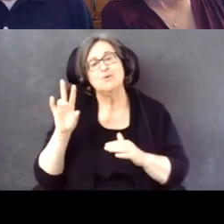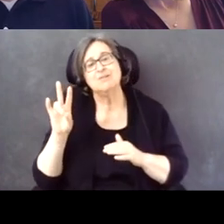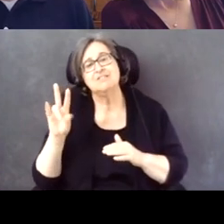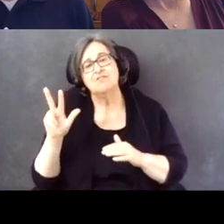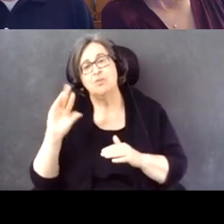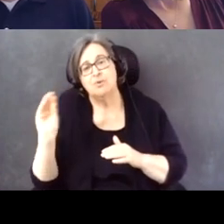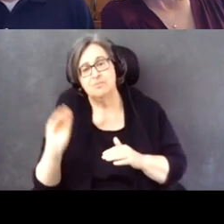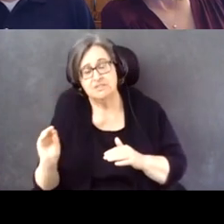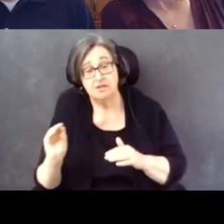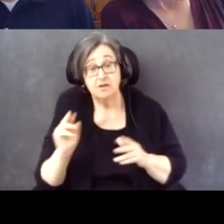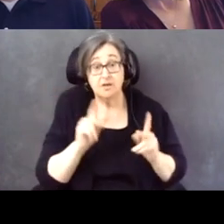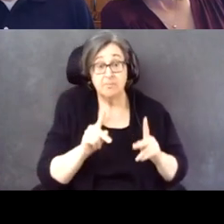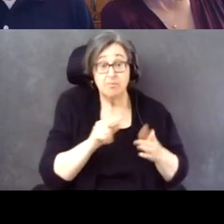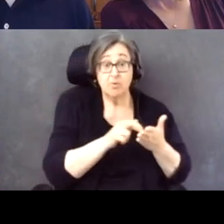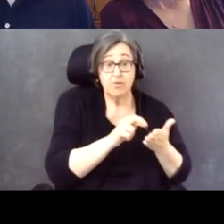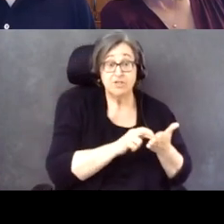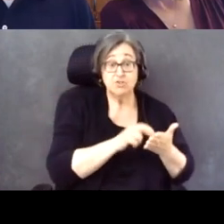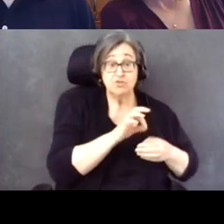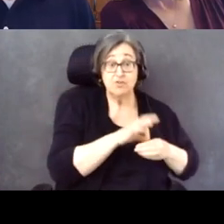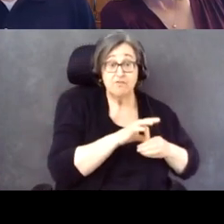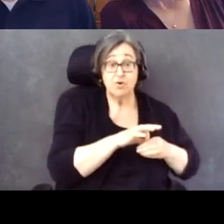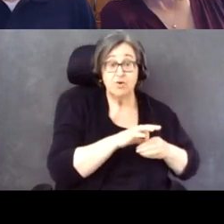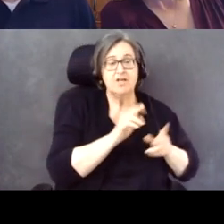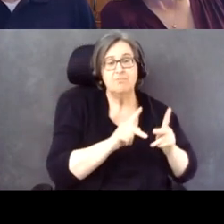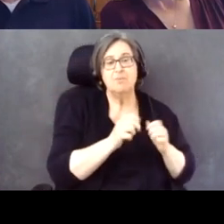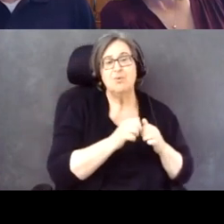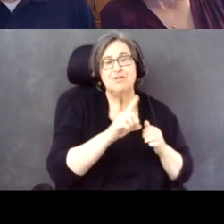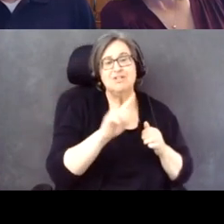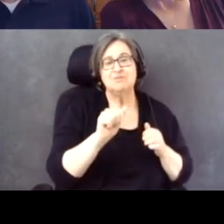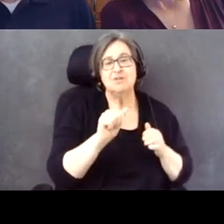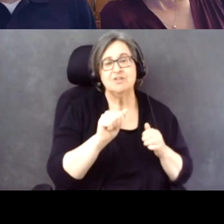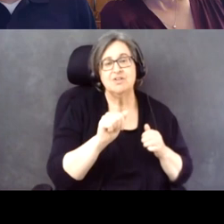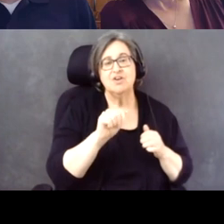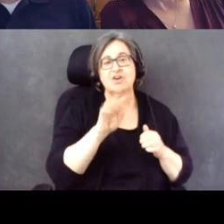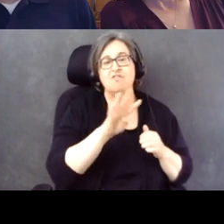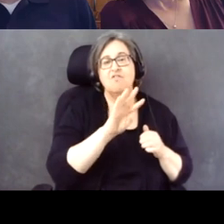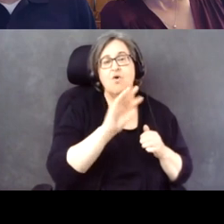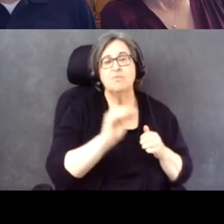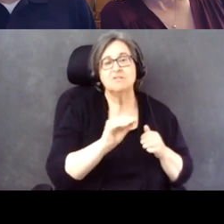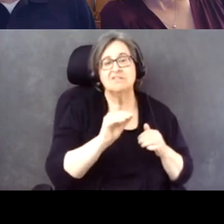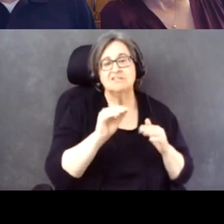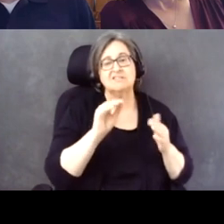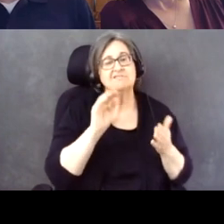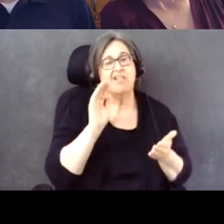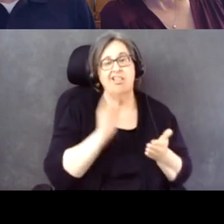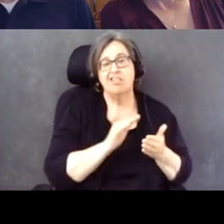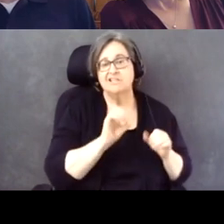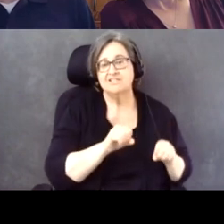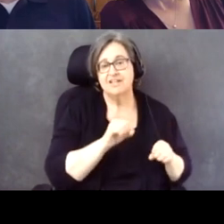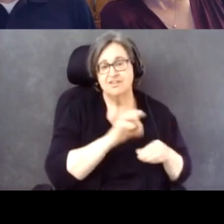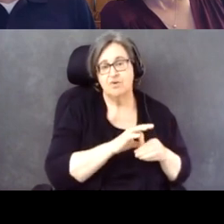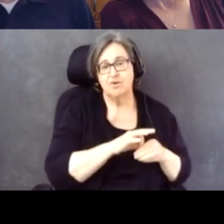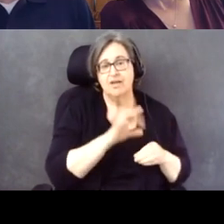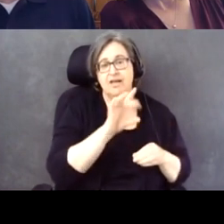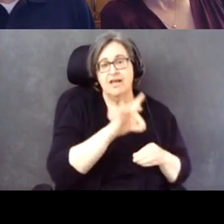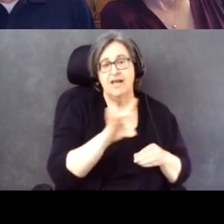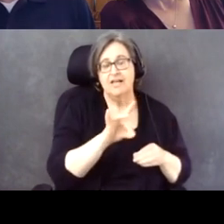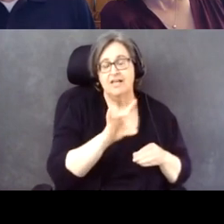Among those who were registered, people with disabilities were 4 points less likely to vote. 88 compared to 92%.